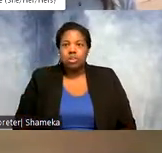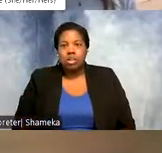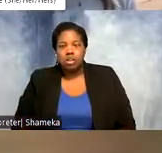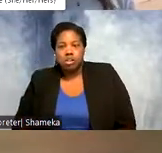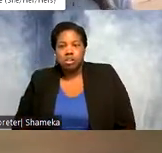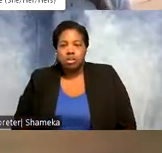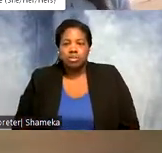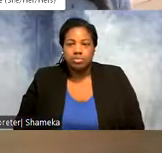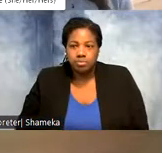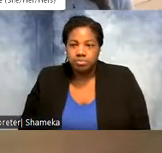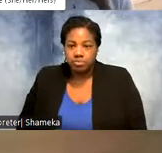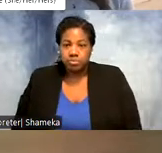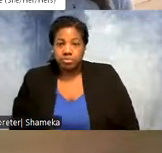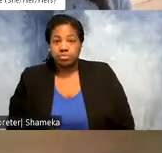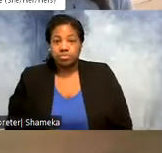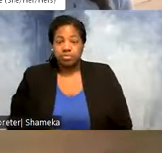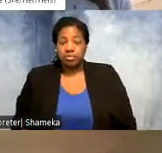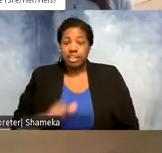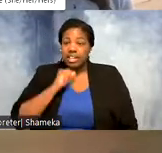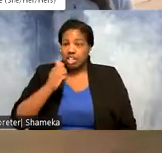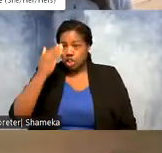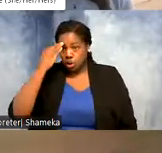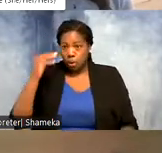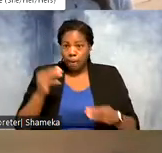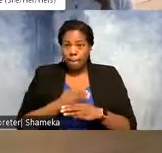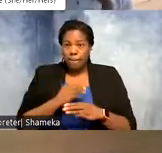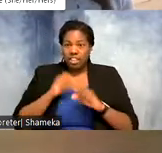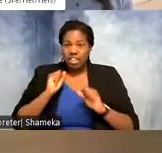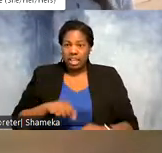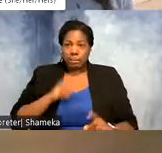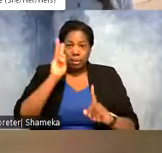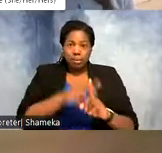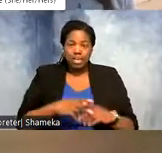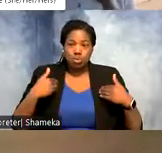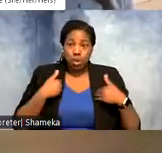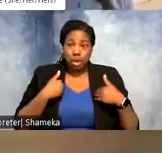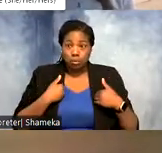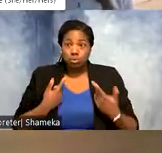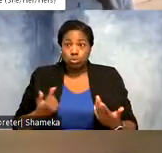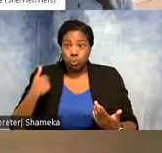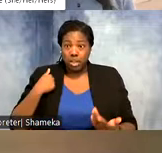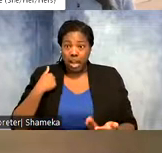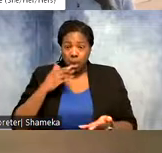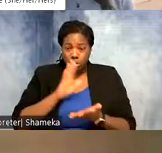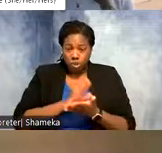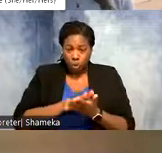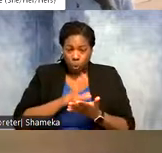Allie: Yeah, I didn't know that math could be applied to animals. When I was in school, most of our math